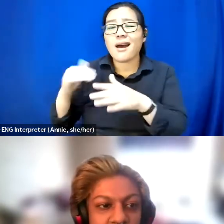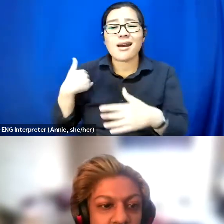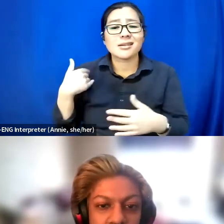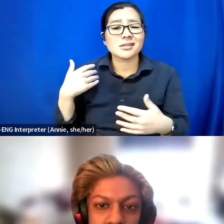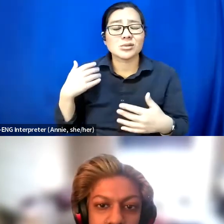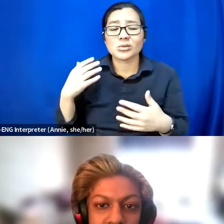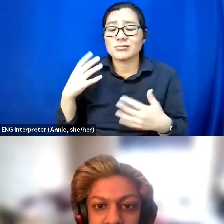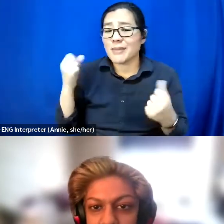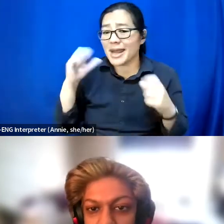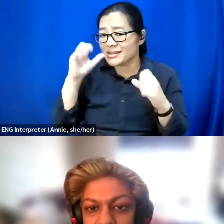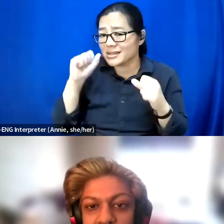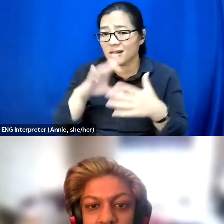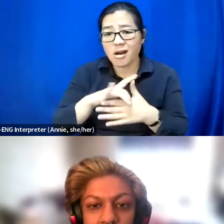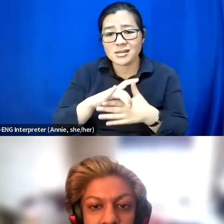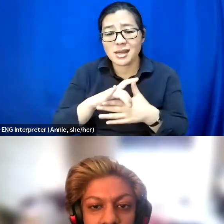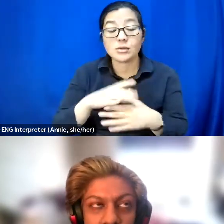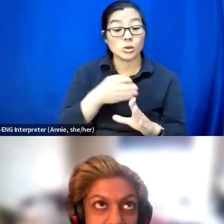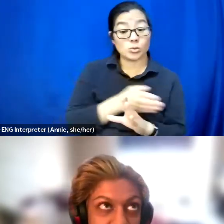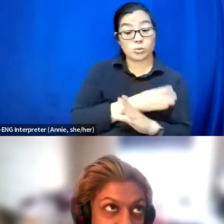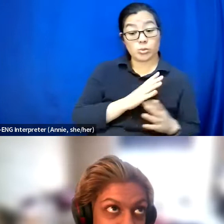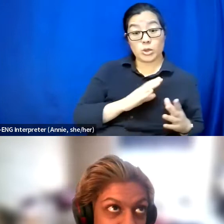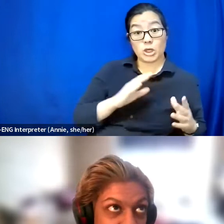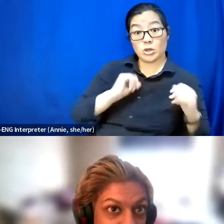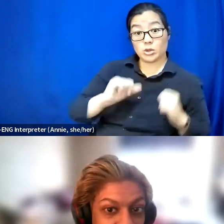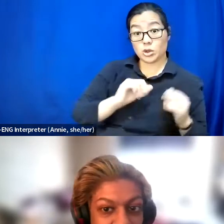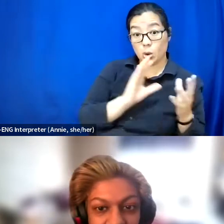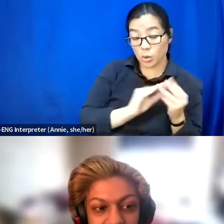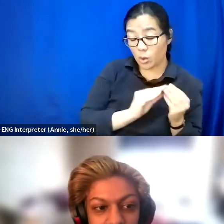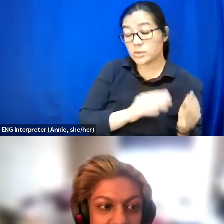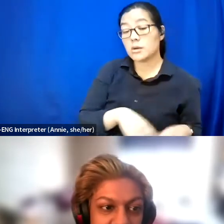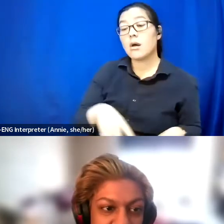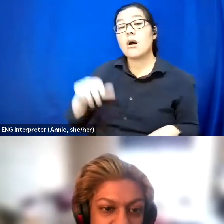There are pre-show notes, there are audio descriptions.